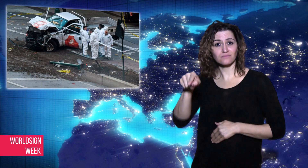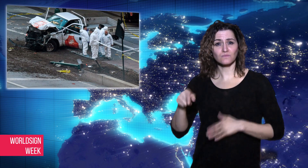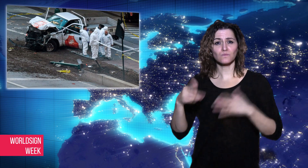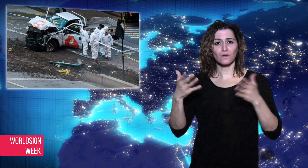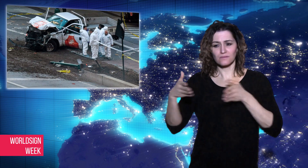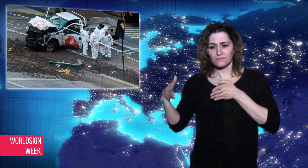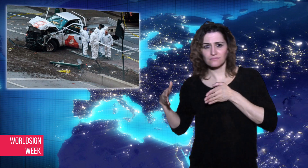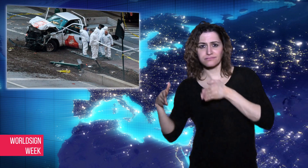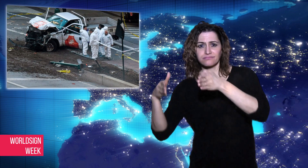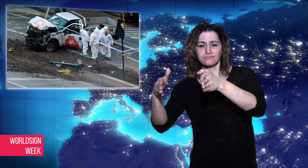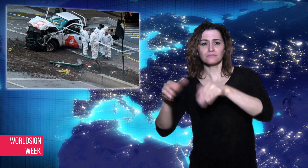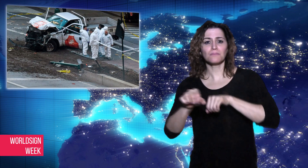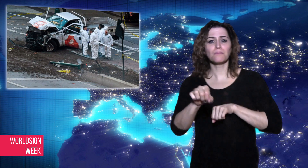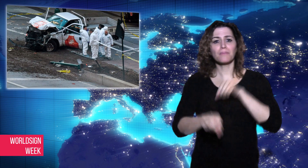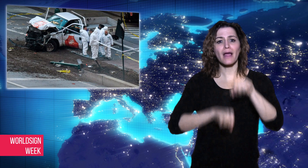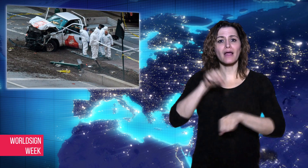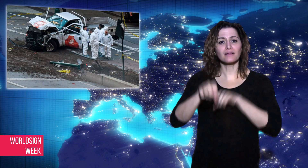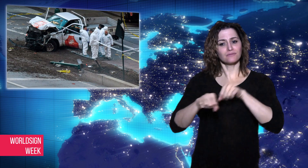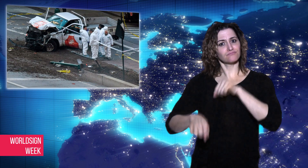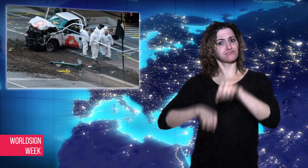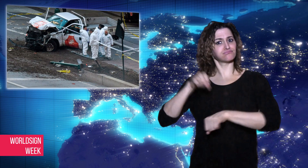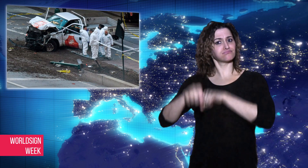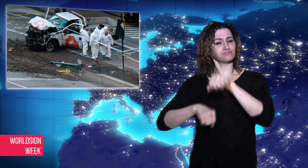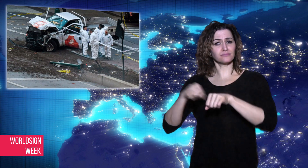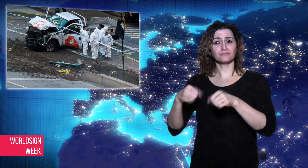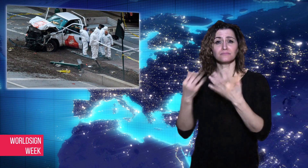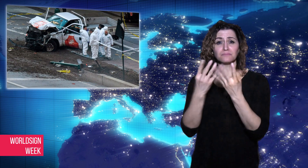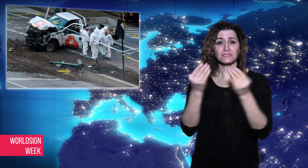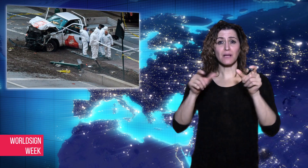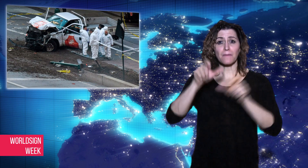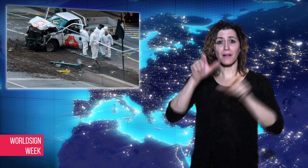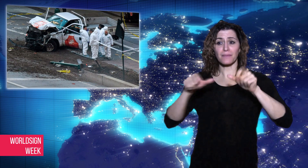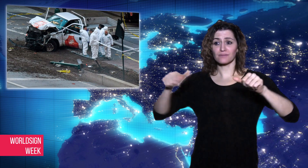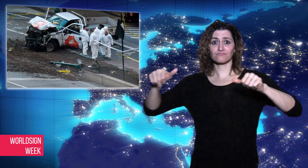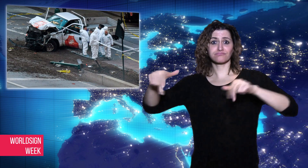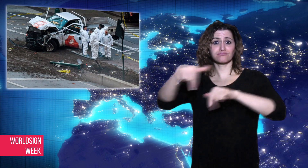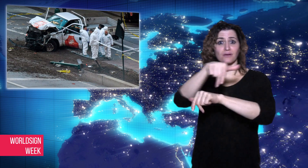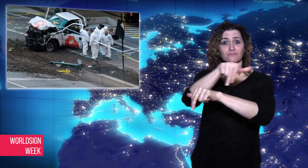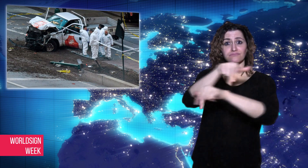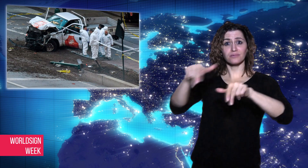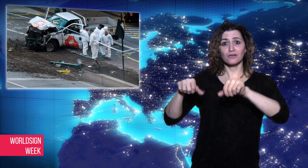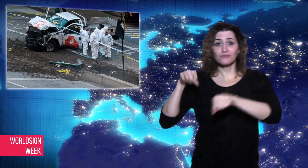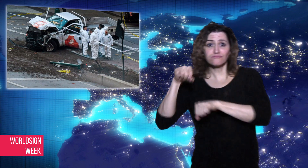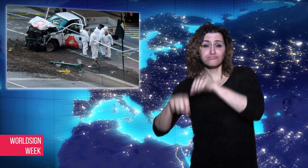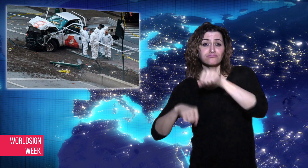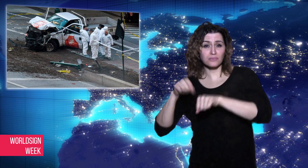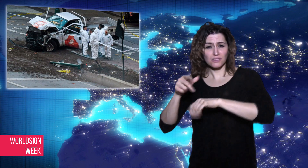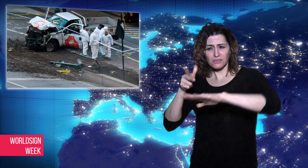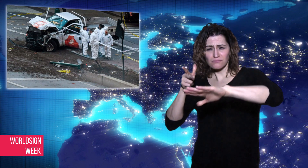lane hitting people walking and